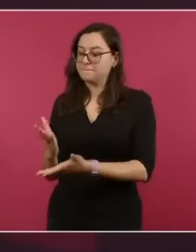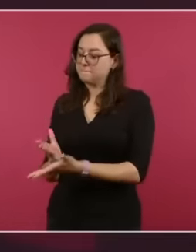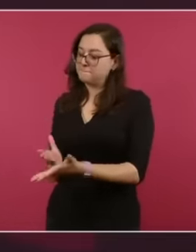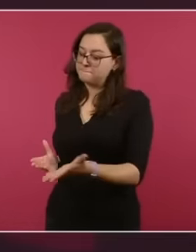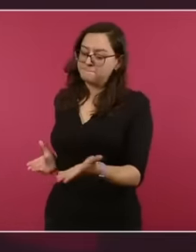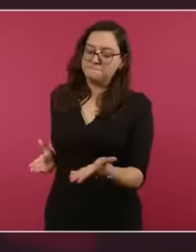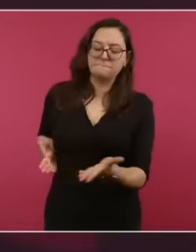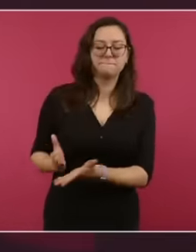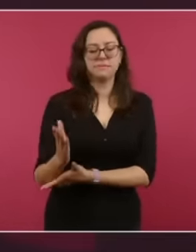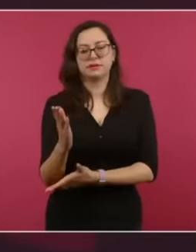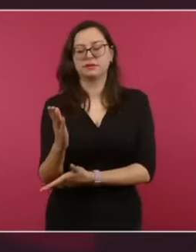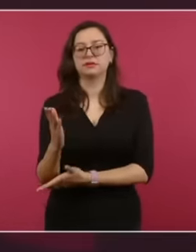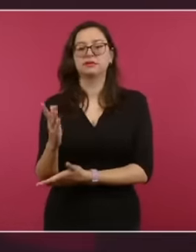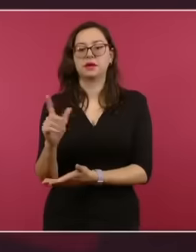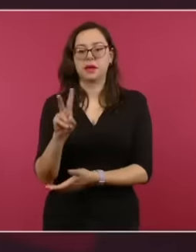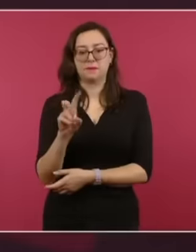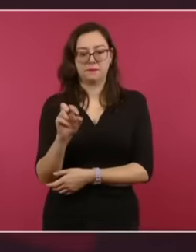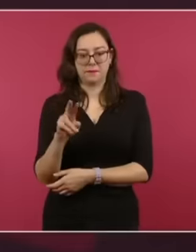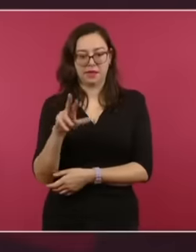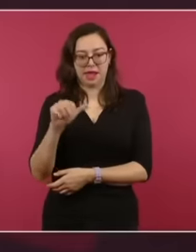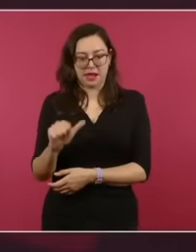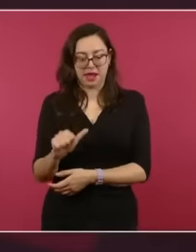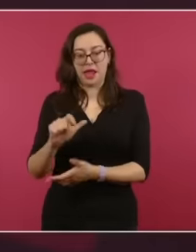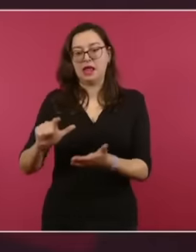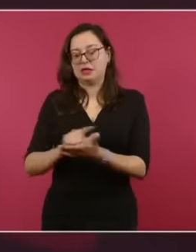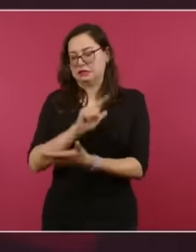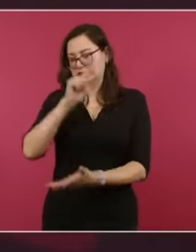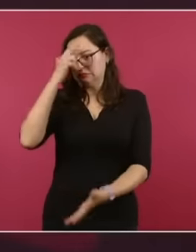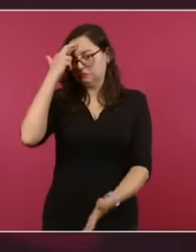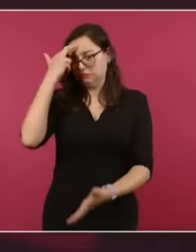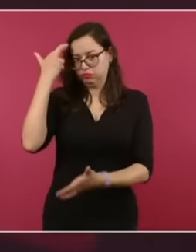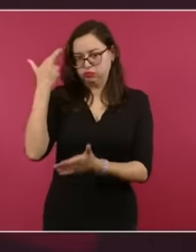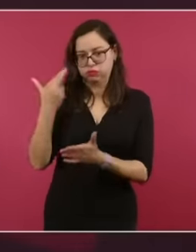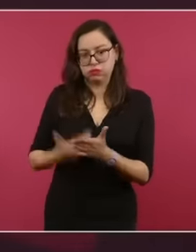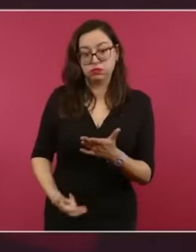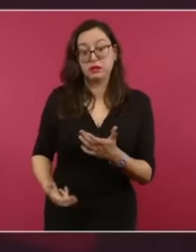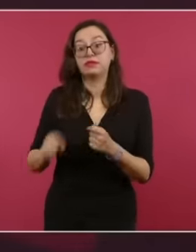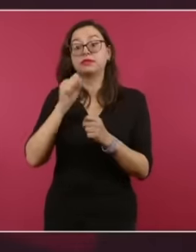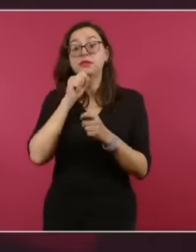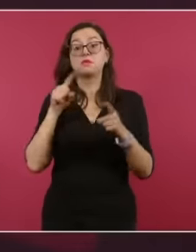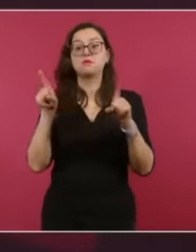diplomatic relations repeatedly by attacking the life and dignity of the